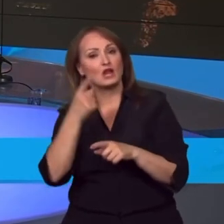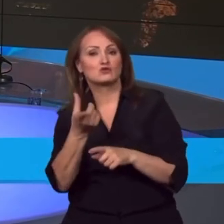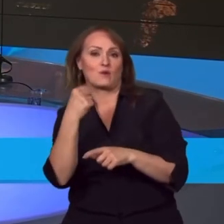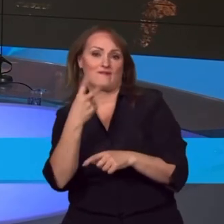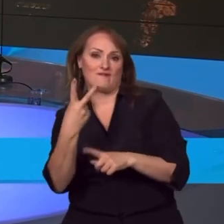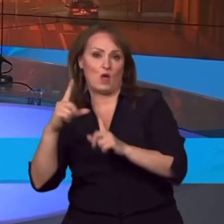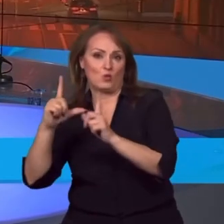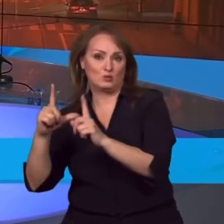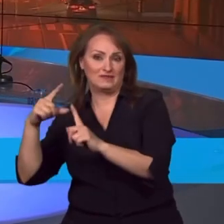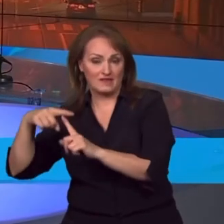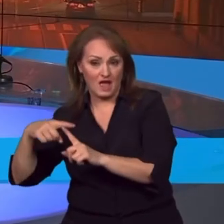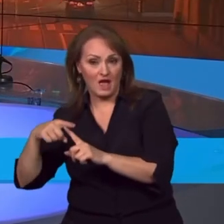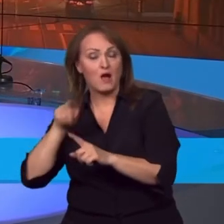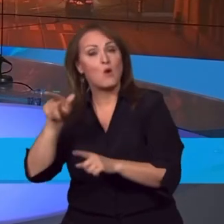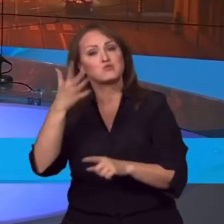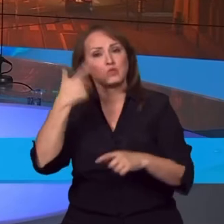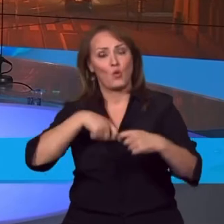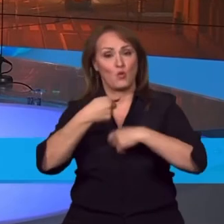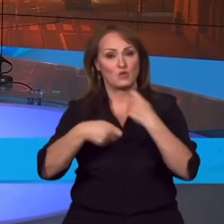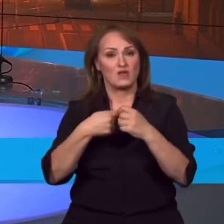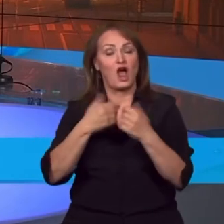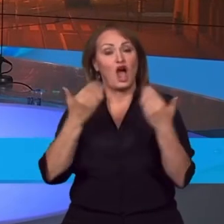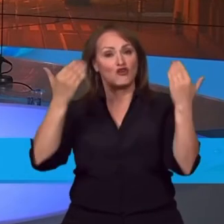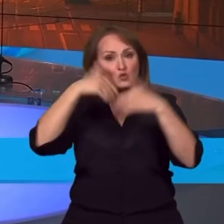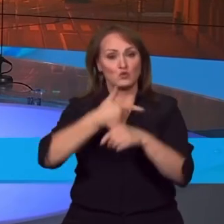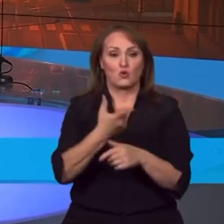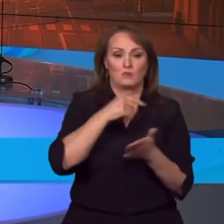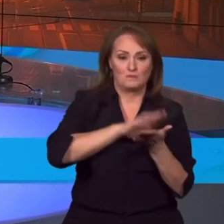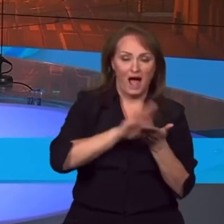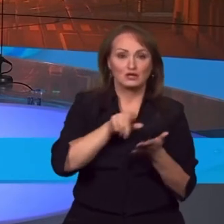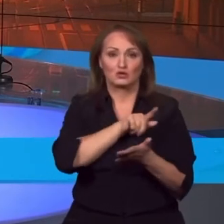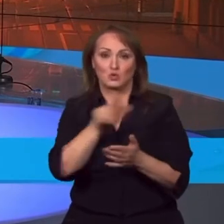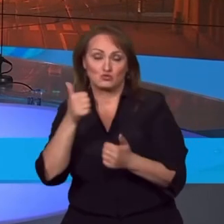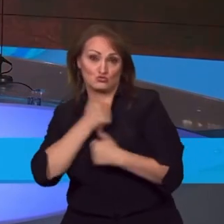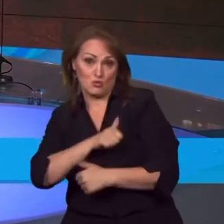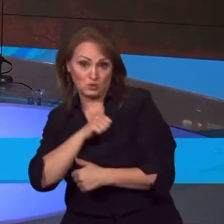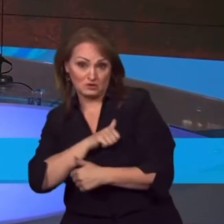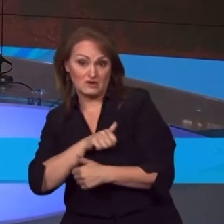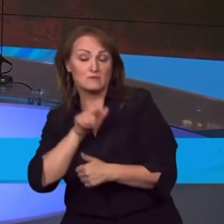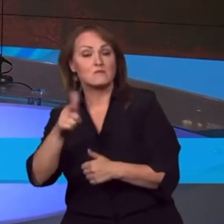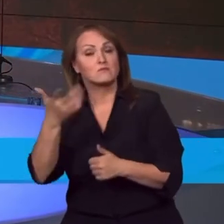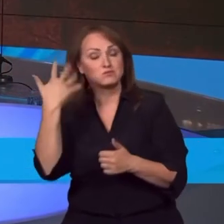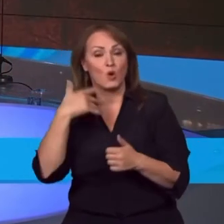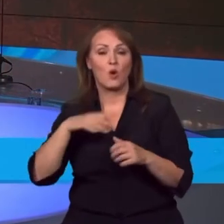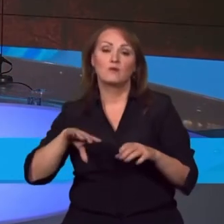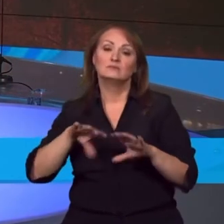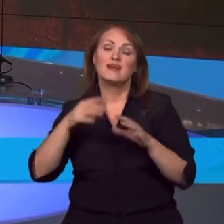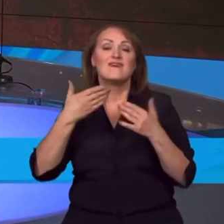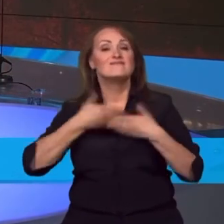The attempt was made on the night of Saturday, April 10, when the public lighting in the whole of Brno went out for several hours .